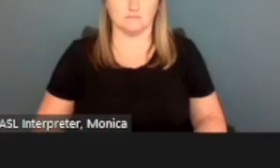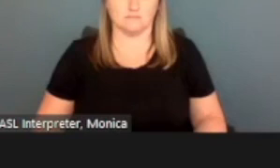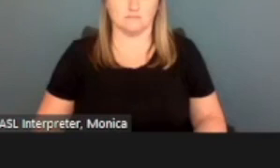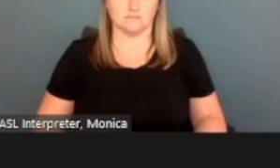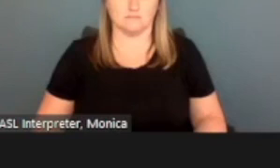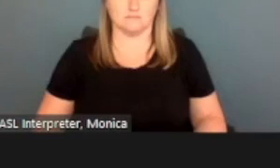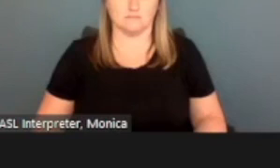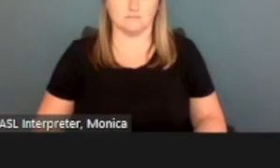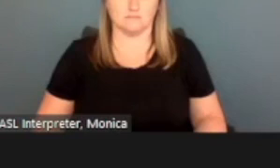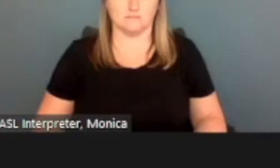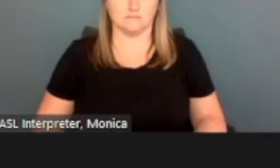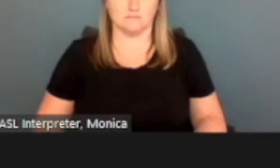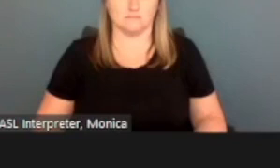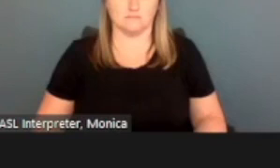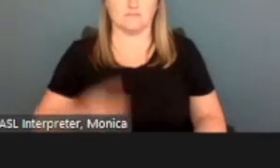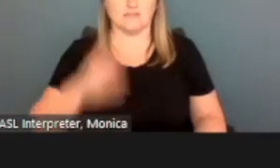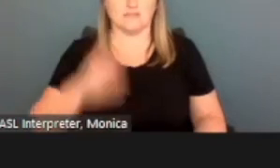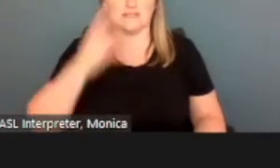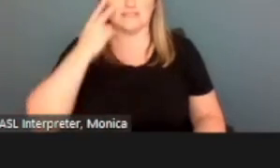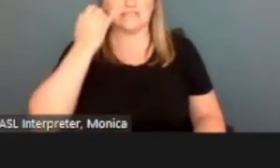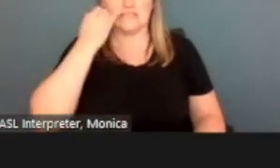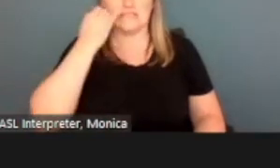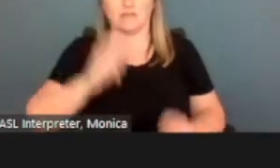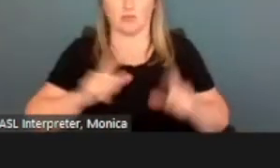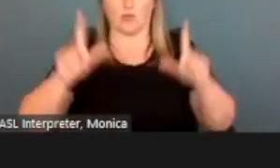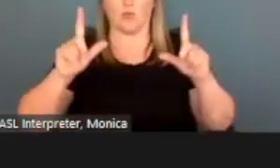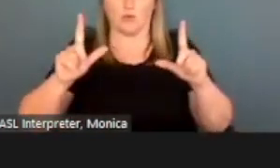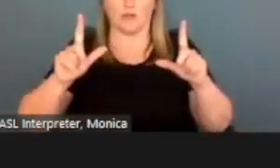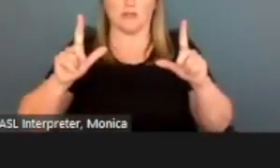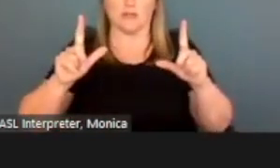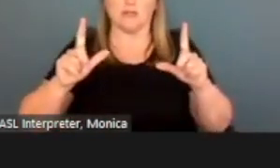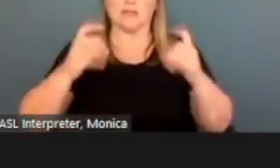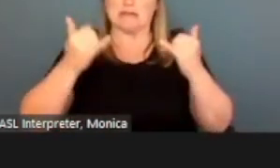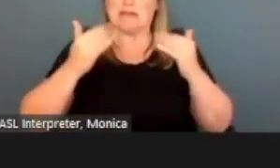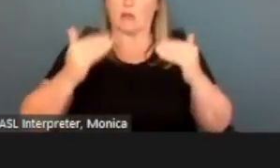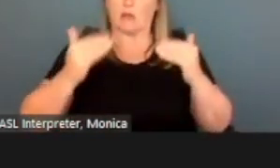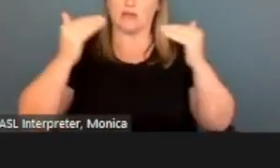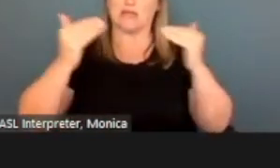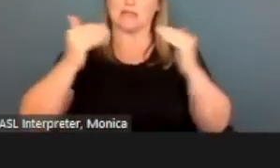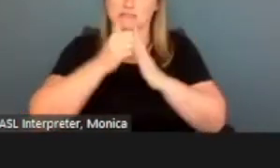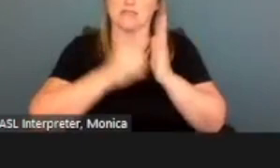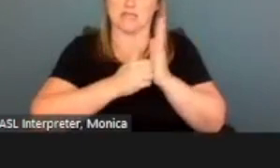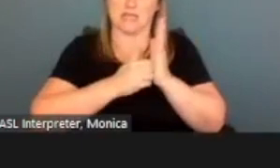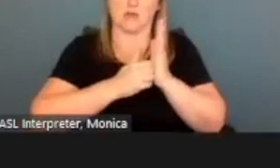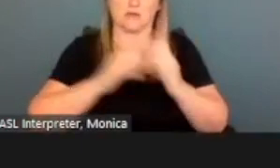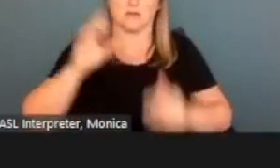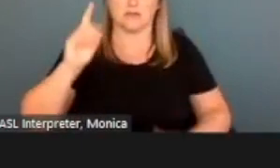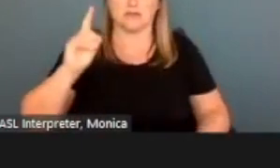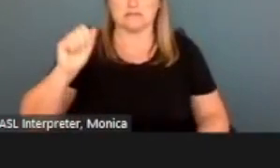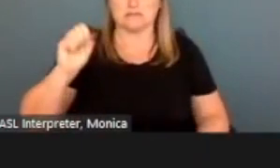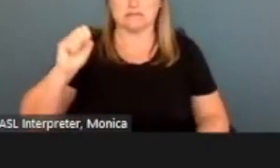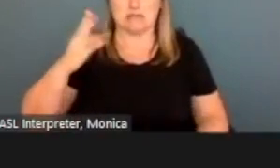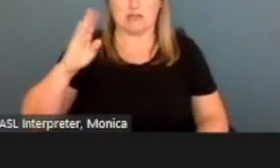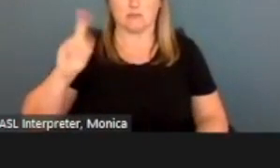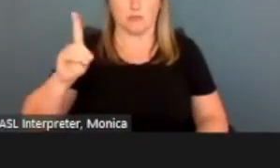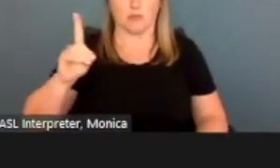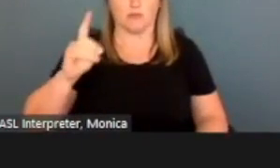If it's loaded yet. Okay, so now my enhanced account, the dashboard looks a bit little bit different.